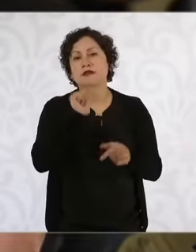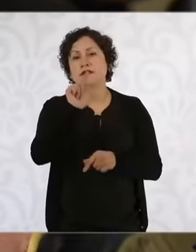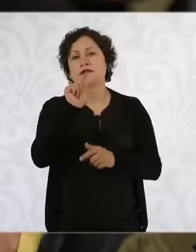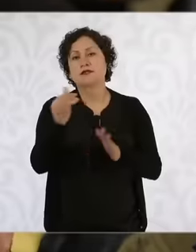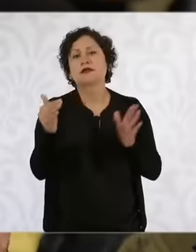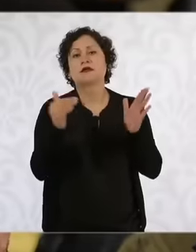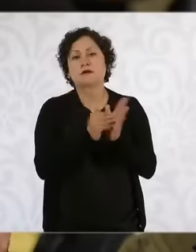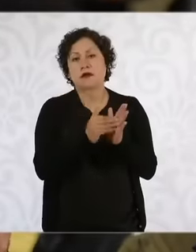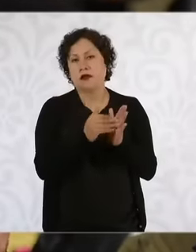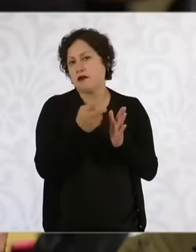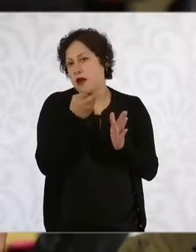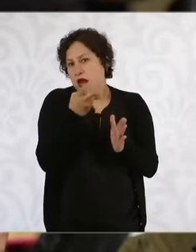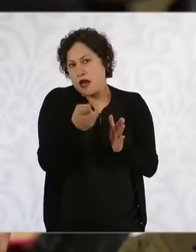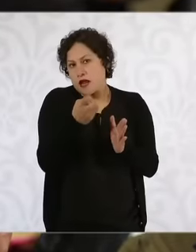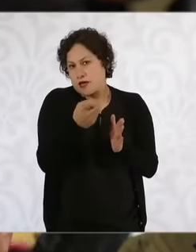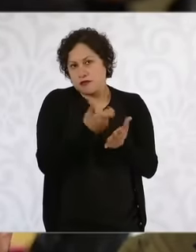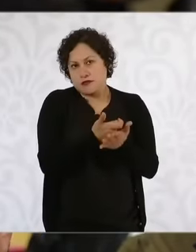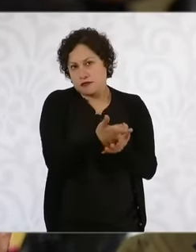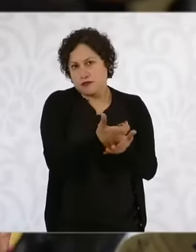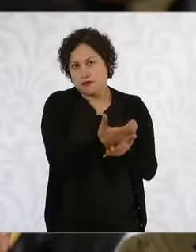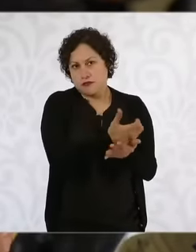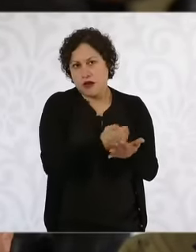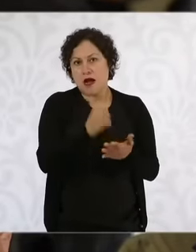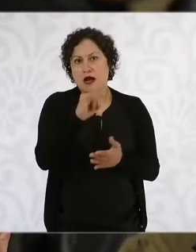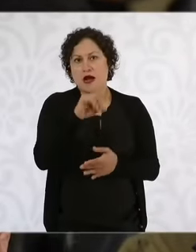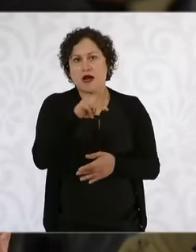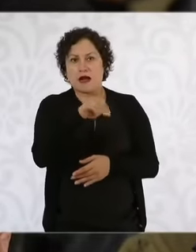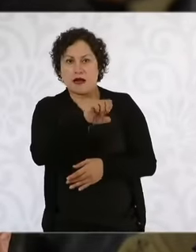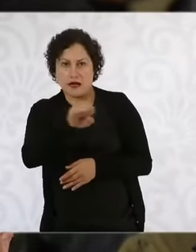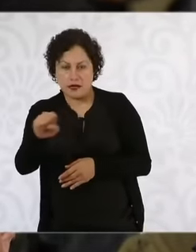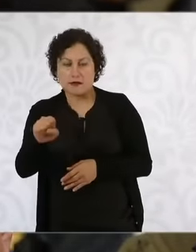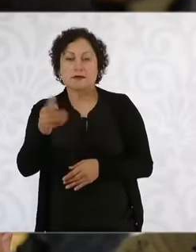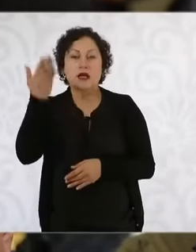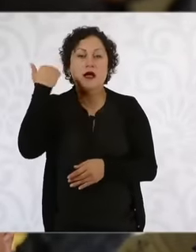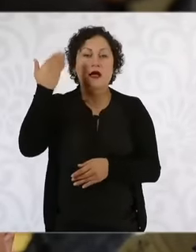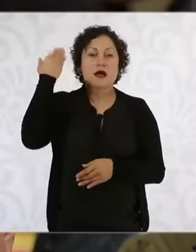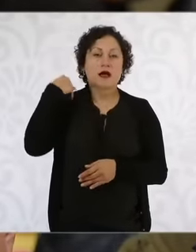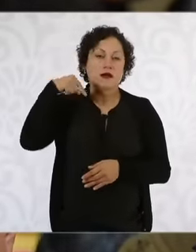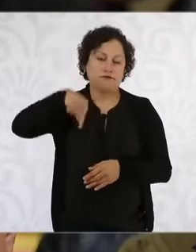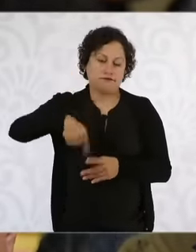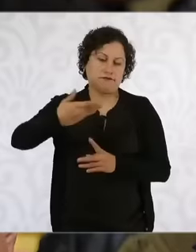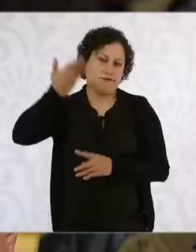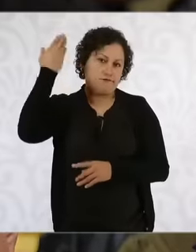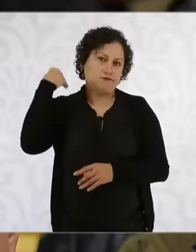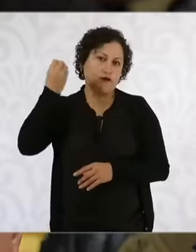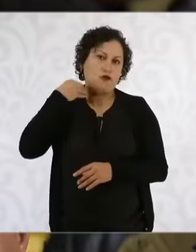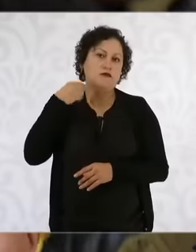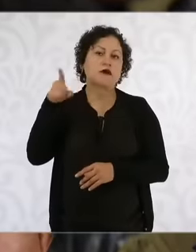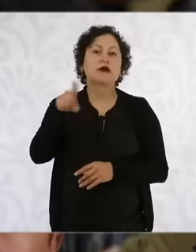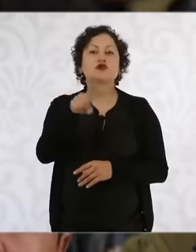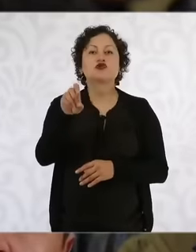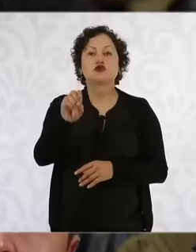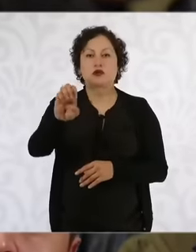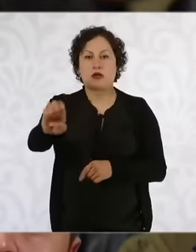is the average salary of the lims ever heard In one morning, Robledo explained how